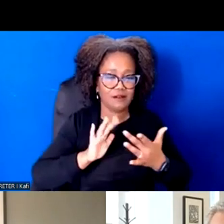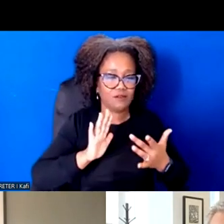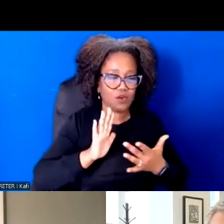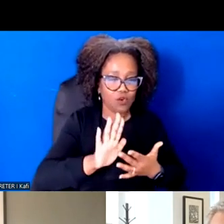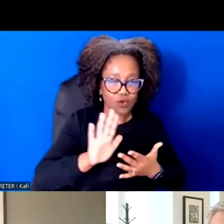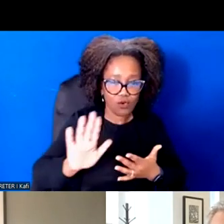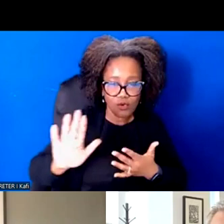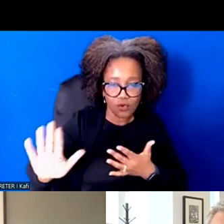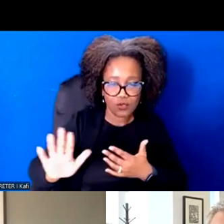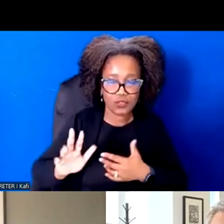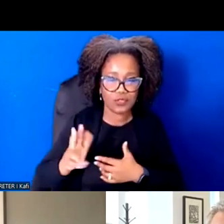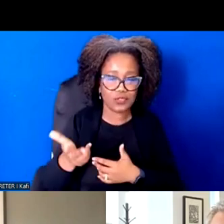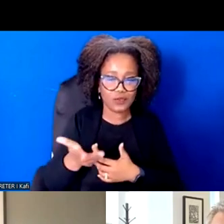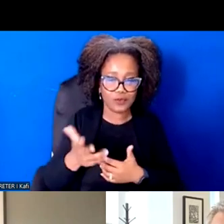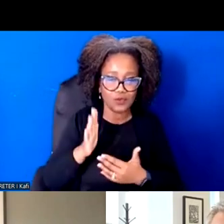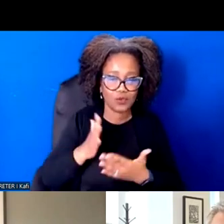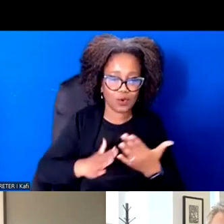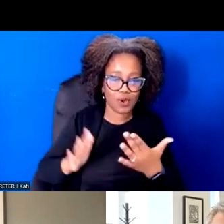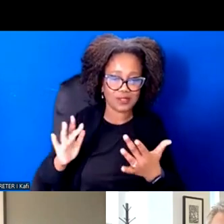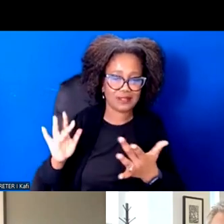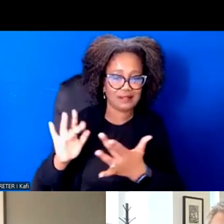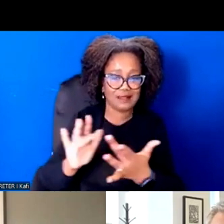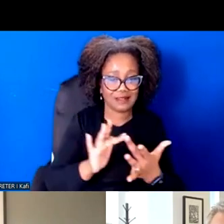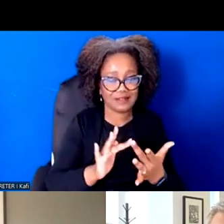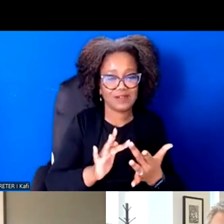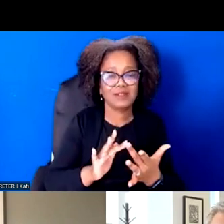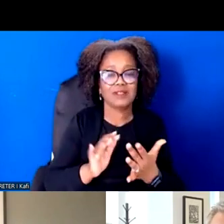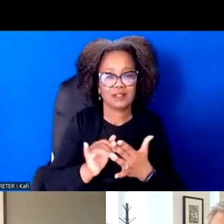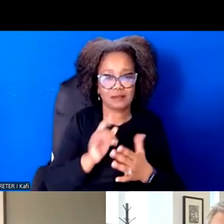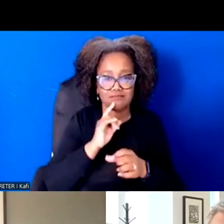But the three of you together grounded in practice and coming to this place of how do